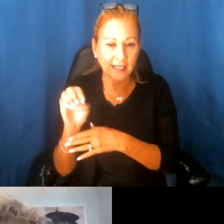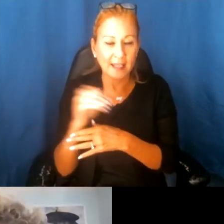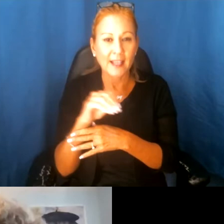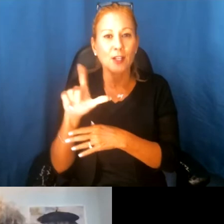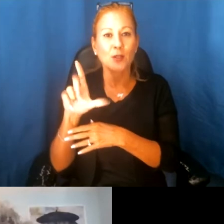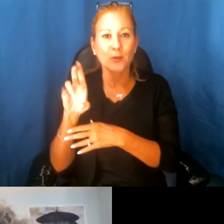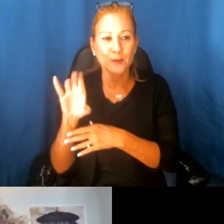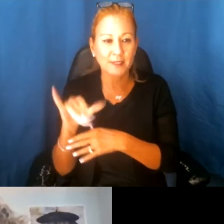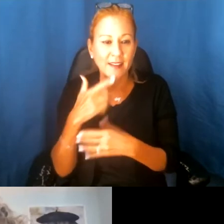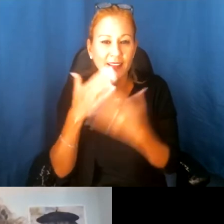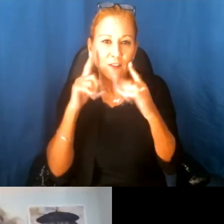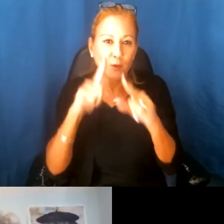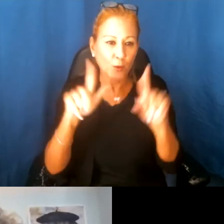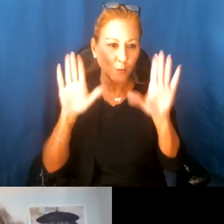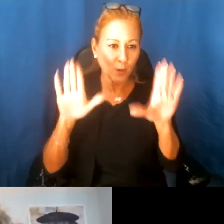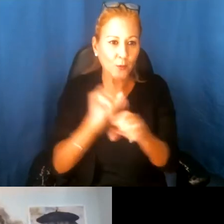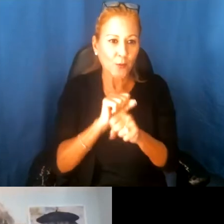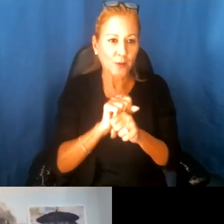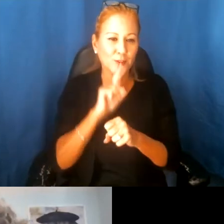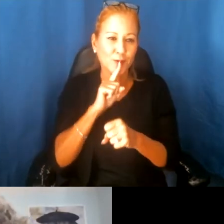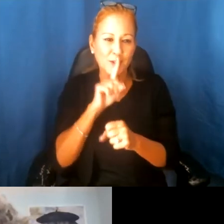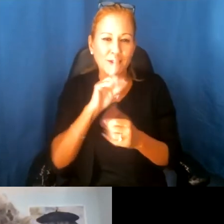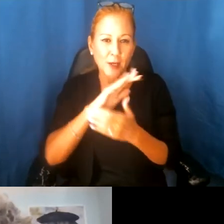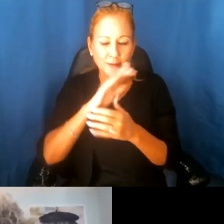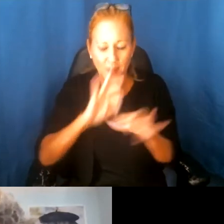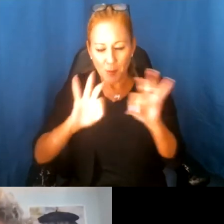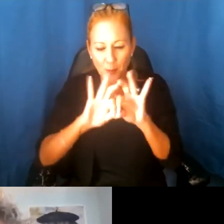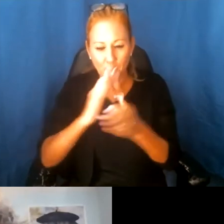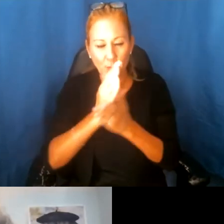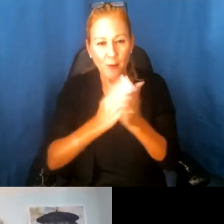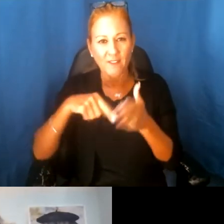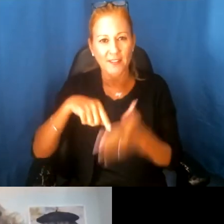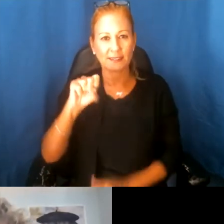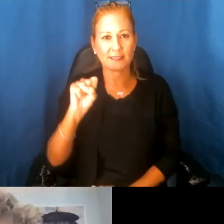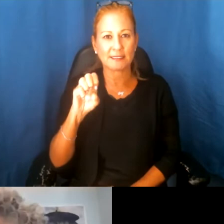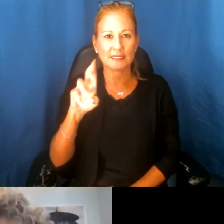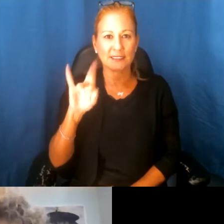your wonderful work, it's a really important component of this series, so, much appreciated.